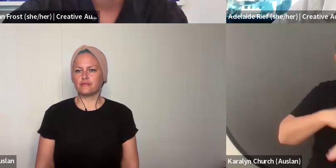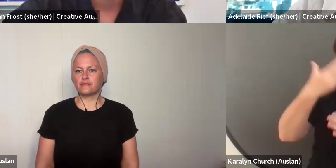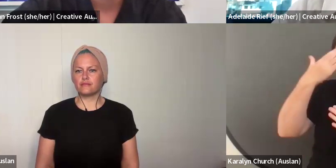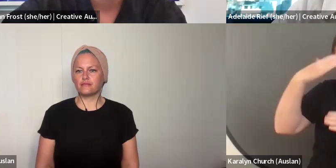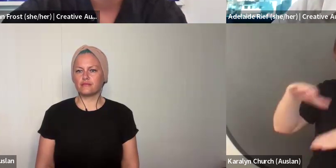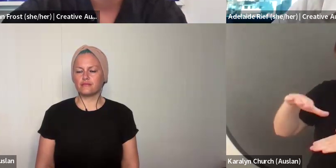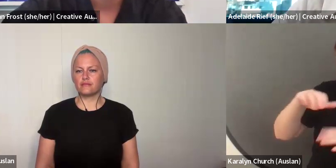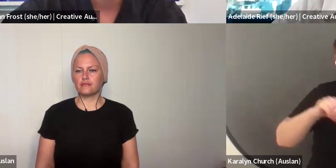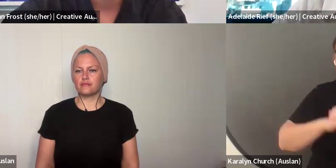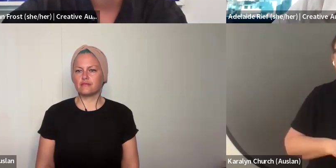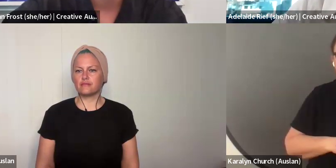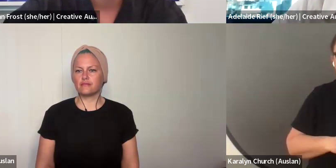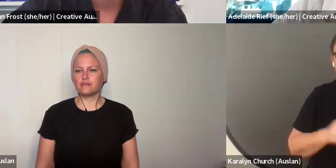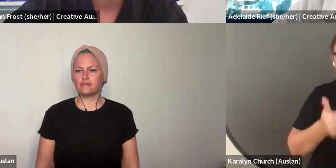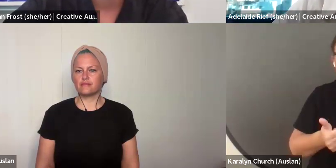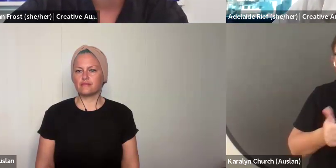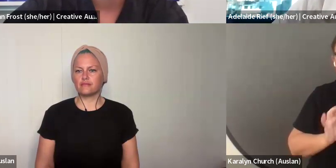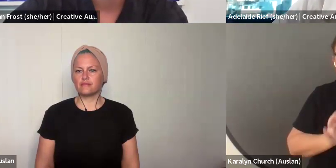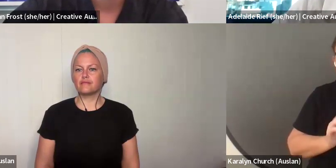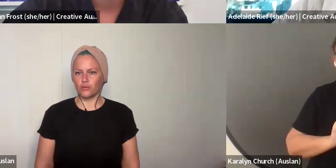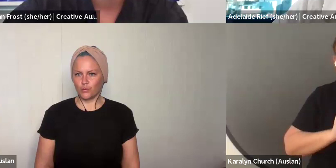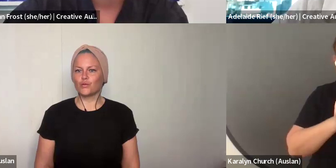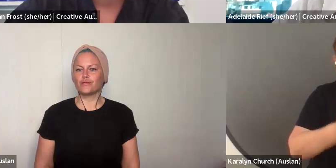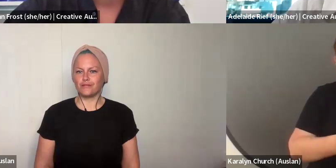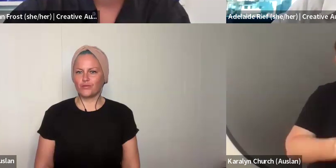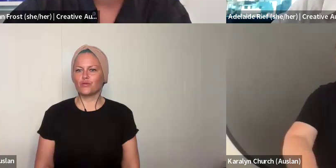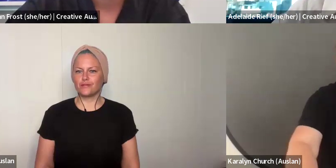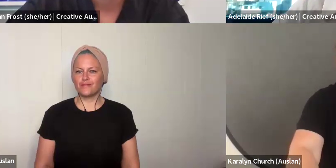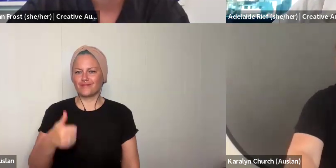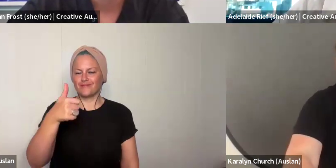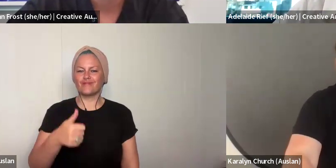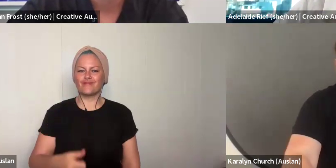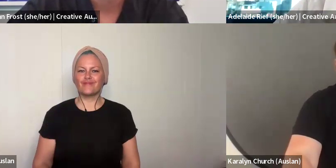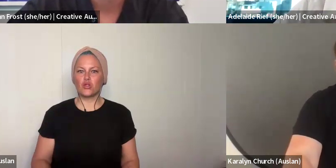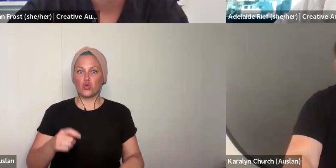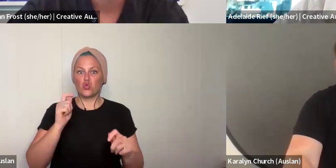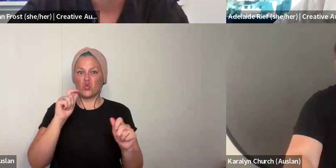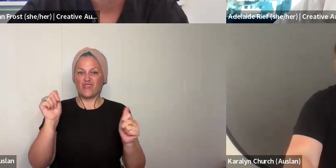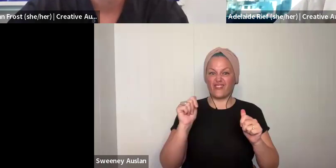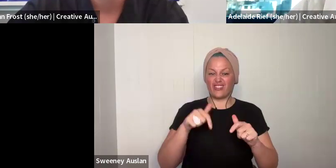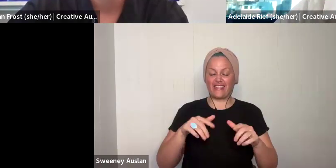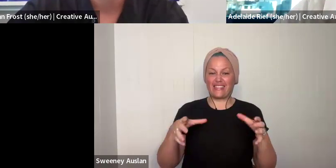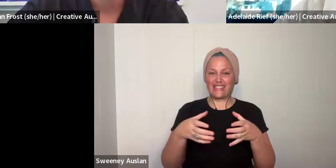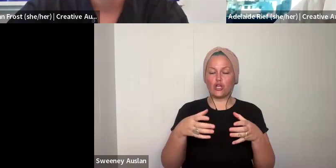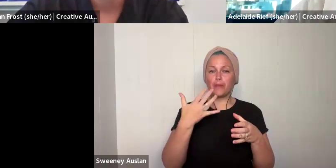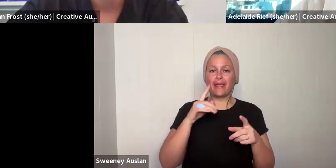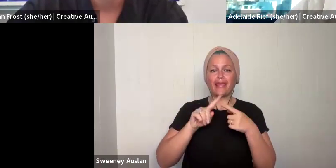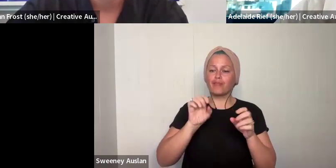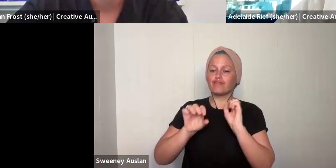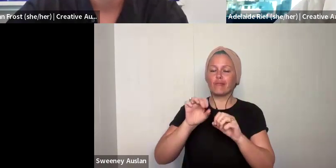have a really long journey to travel to the location where we will have the in-person workshops. Please keep that in mind